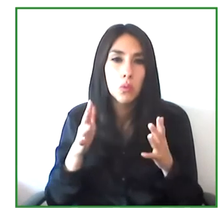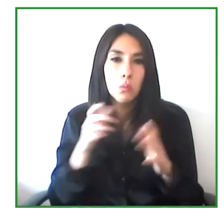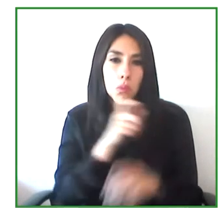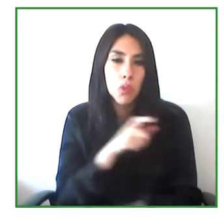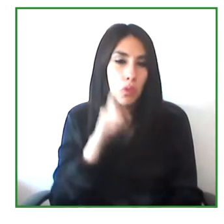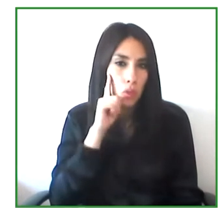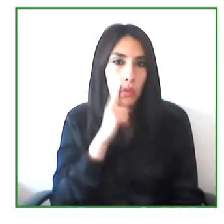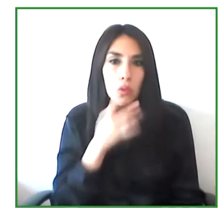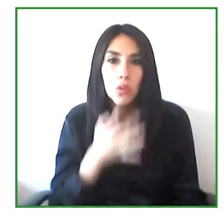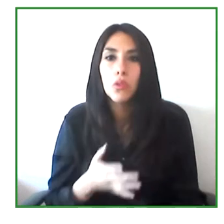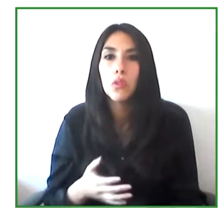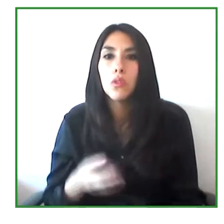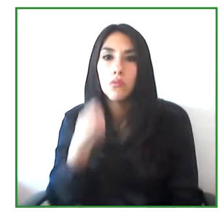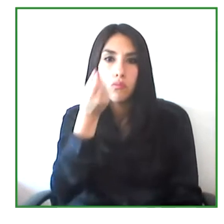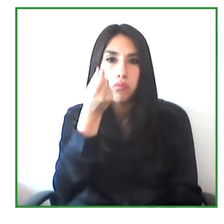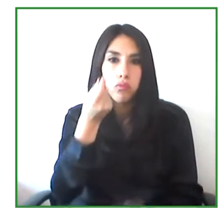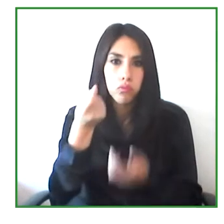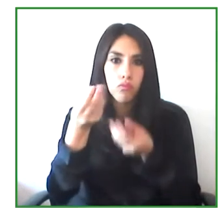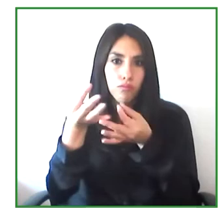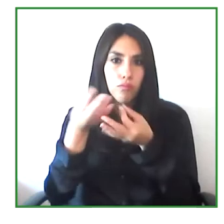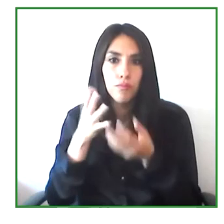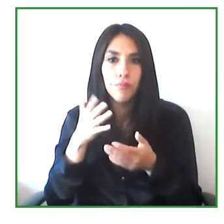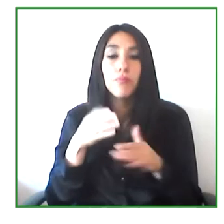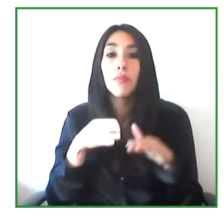deaf in Colombia who were able to access this. Tool